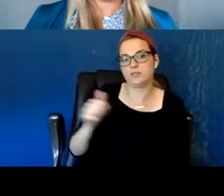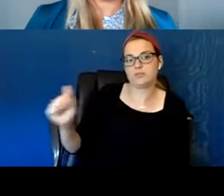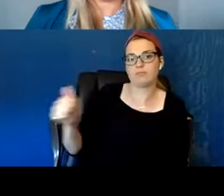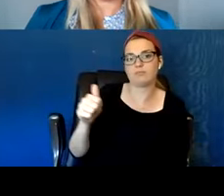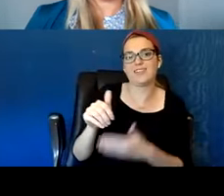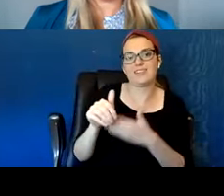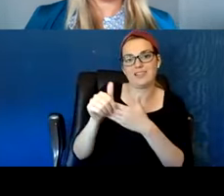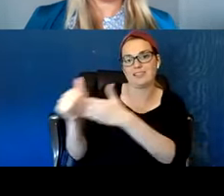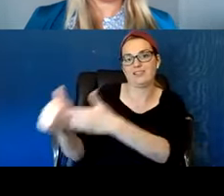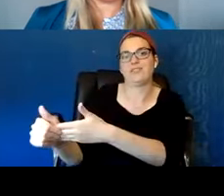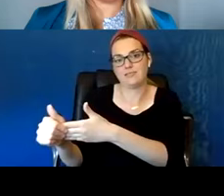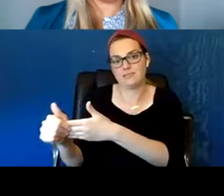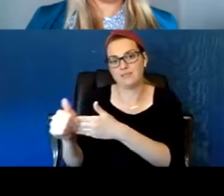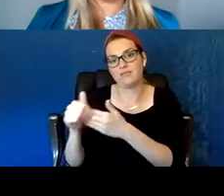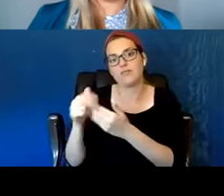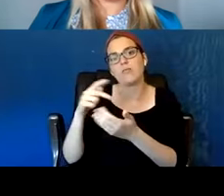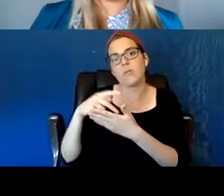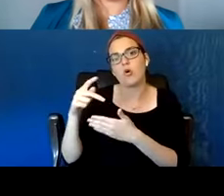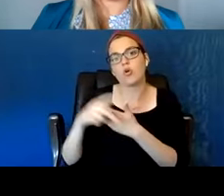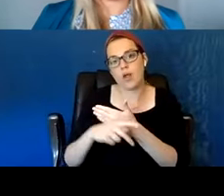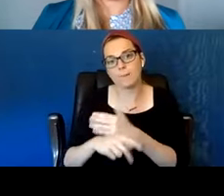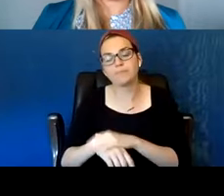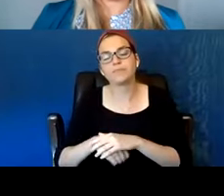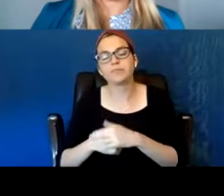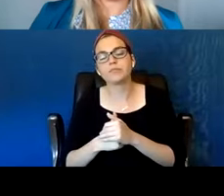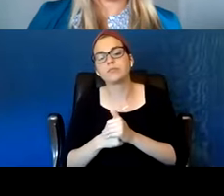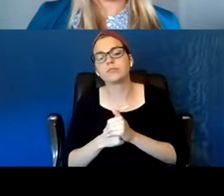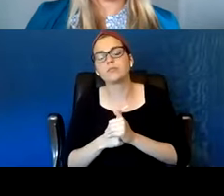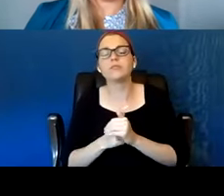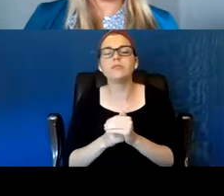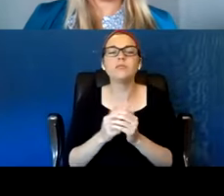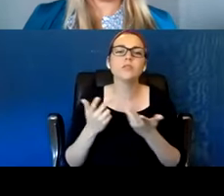from a more like technical aspect on how that's done and how you listen to the streets